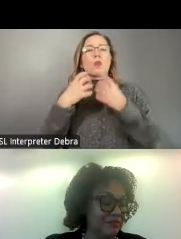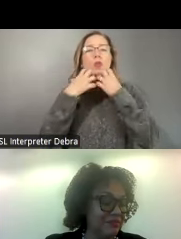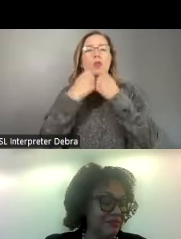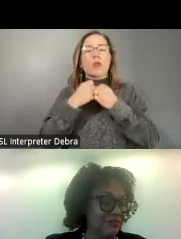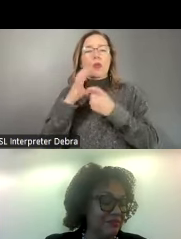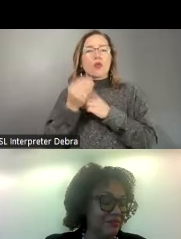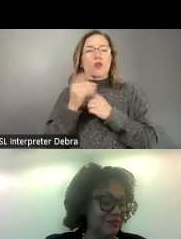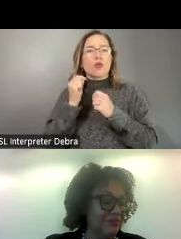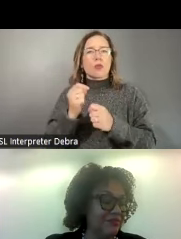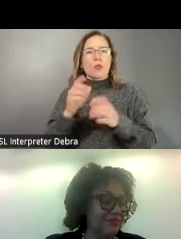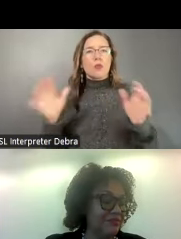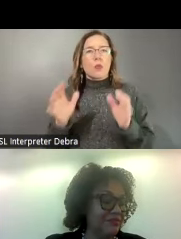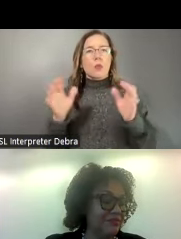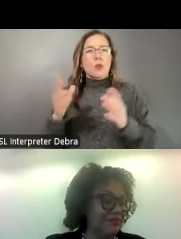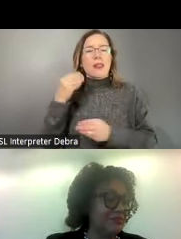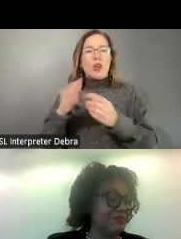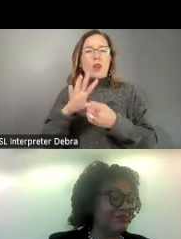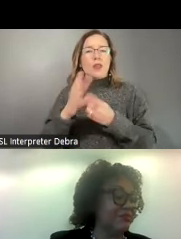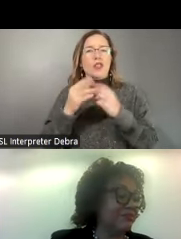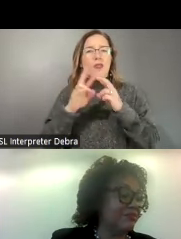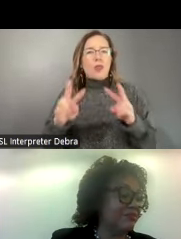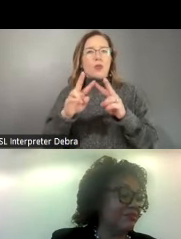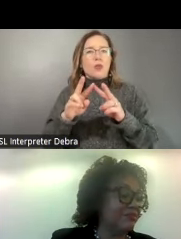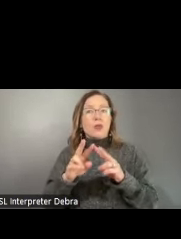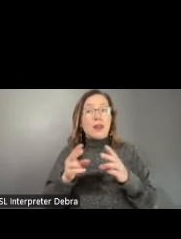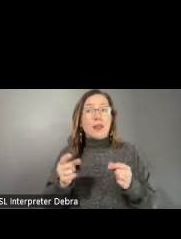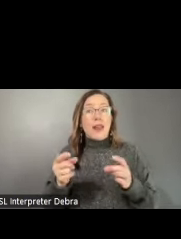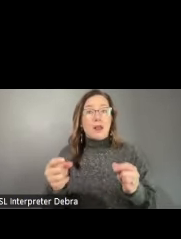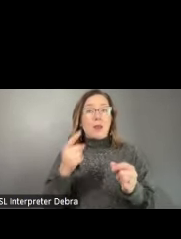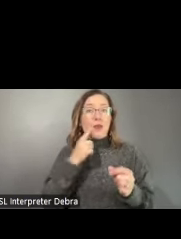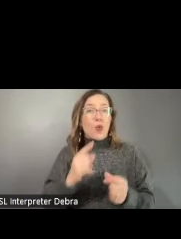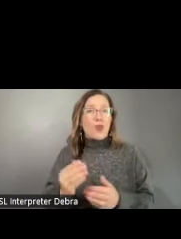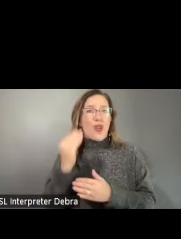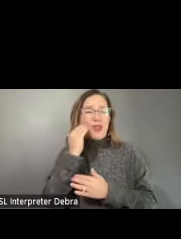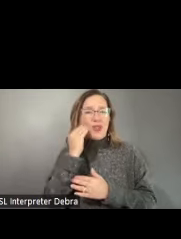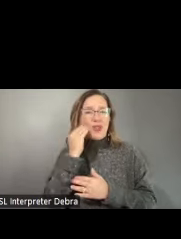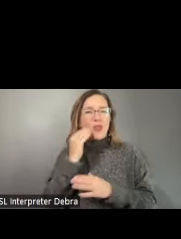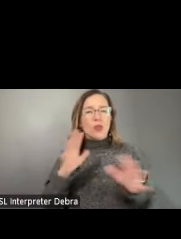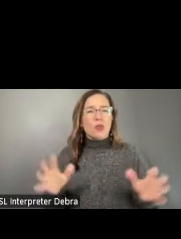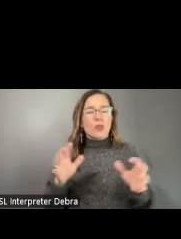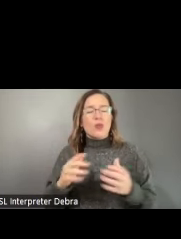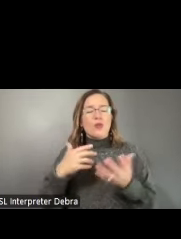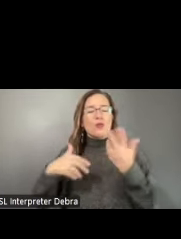promoting heritage values as a catalyst for knowledge, cultivating social awareness,